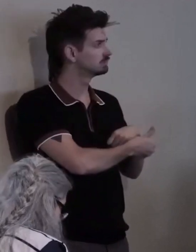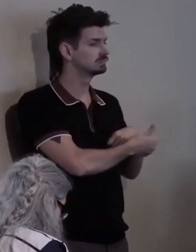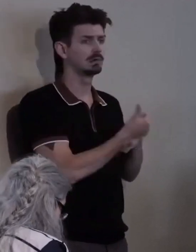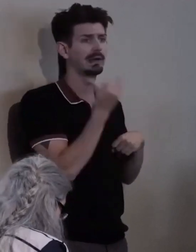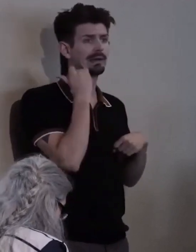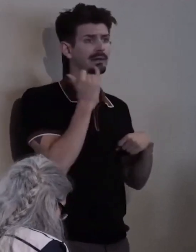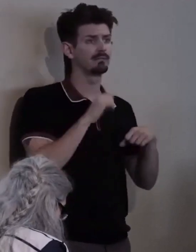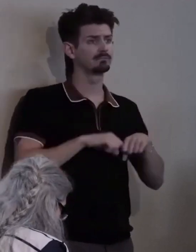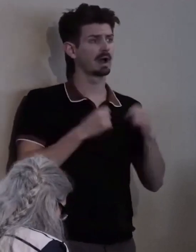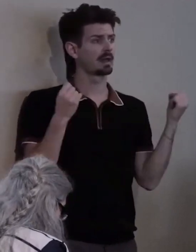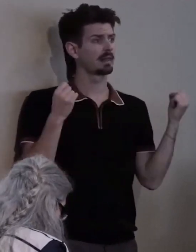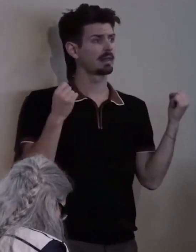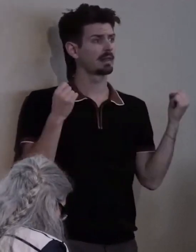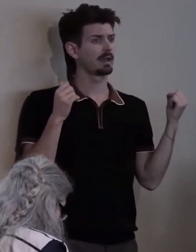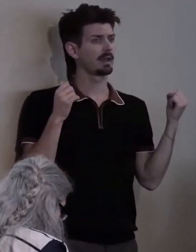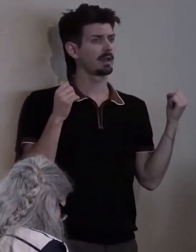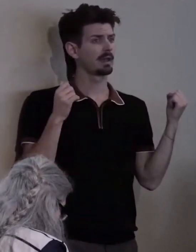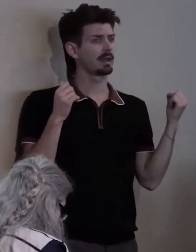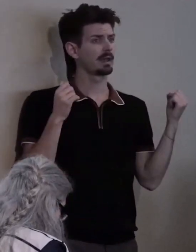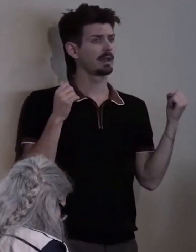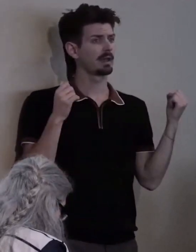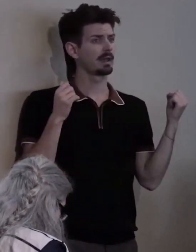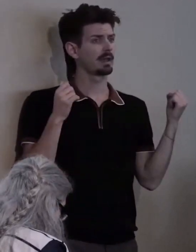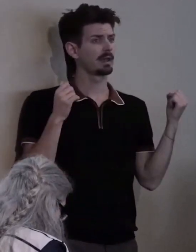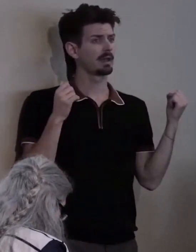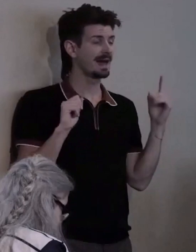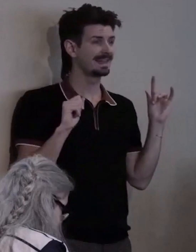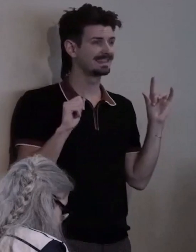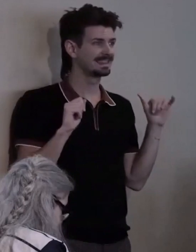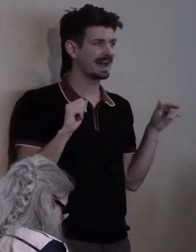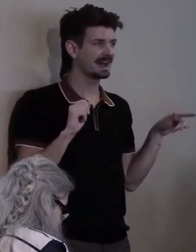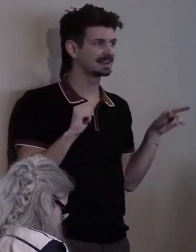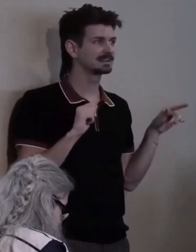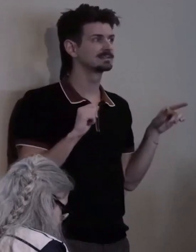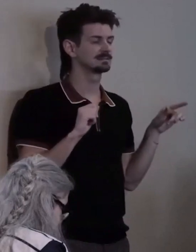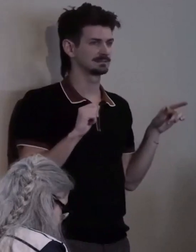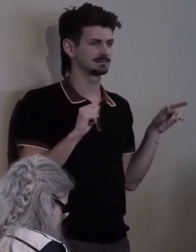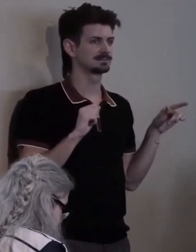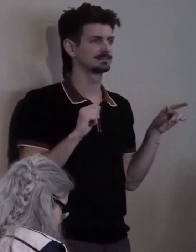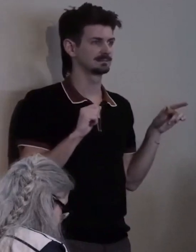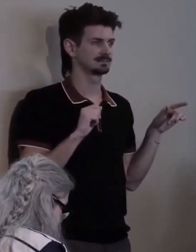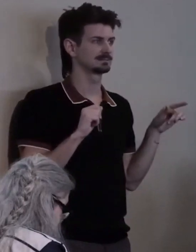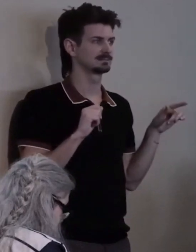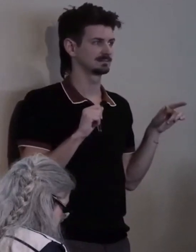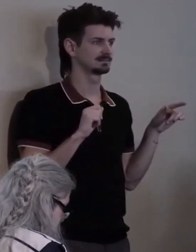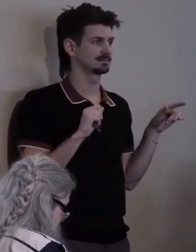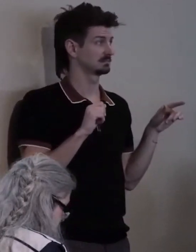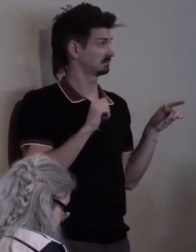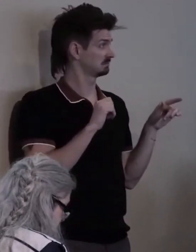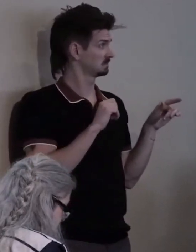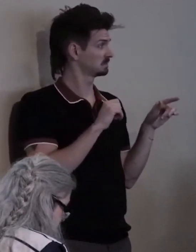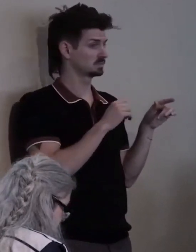But this has resulted... And this has resulted in dramatic change.